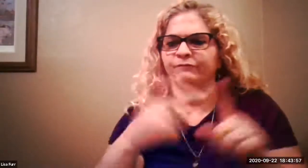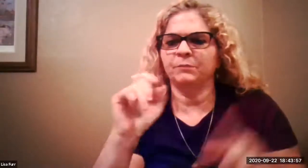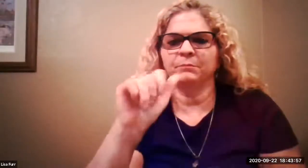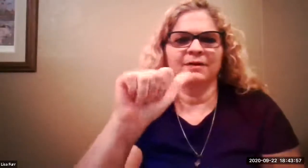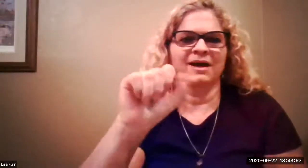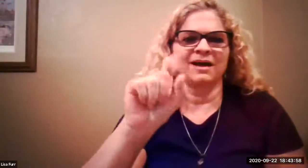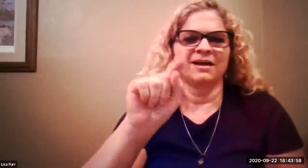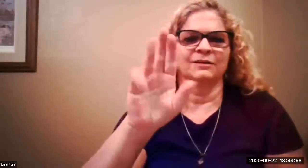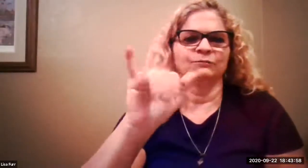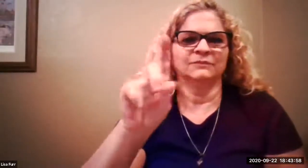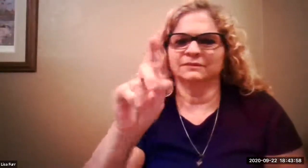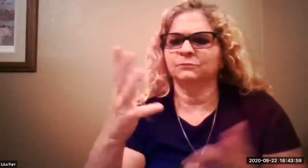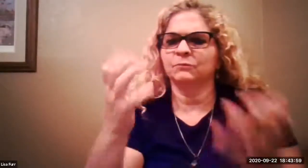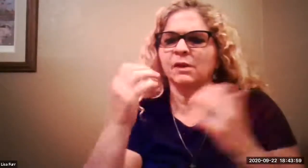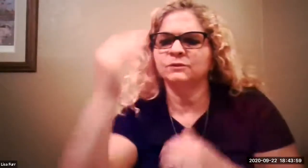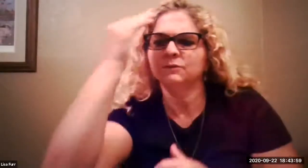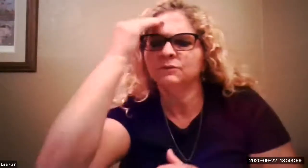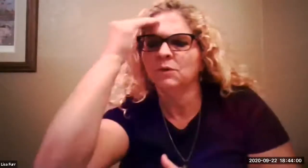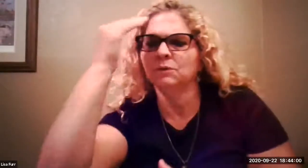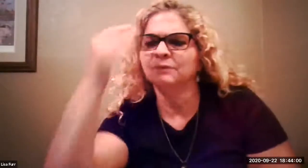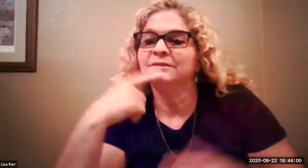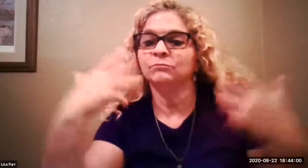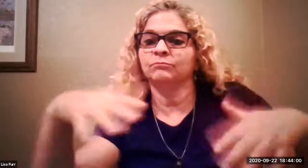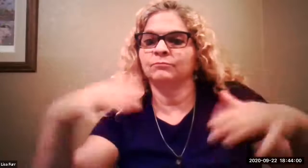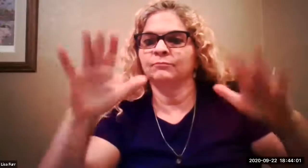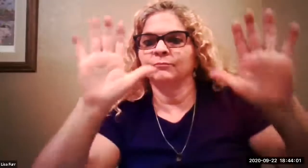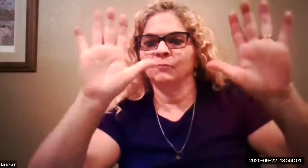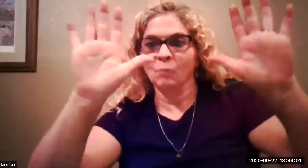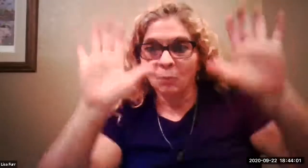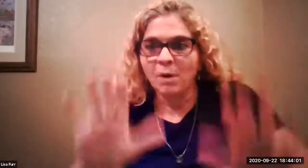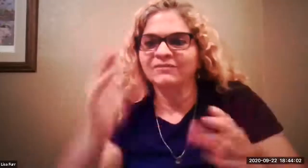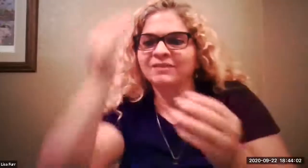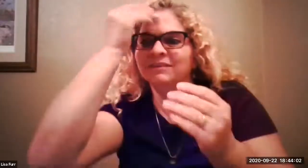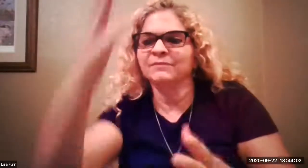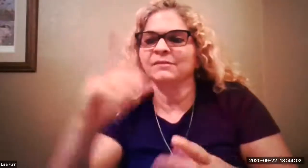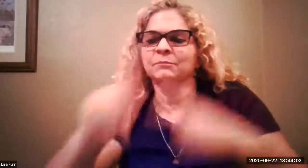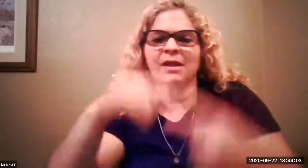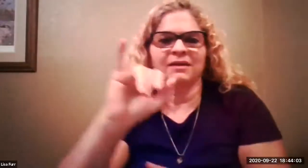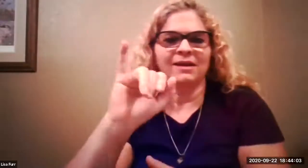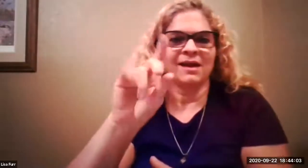so another question from astrid